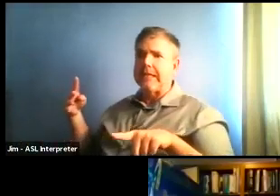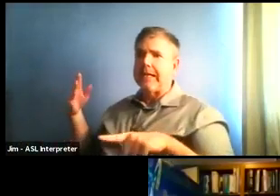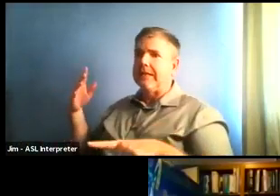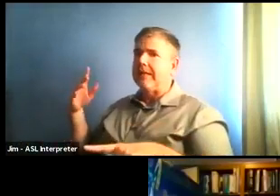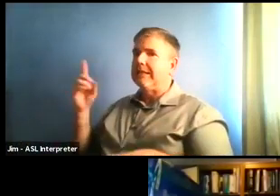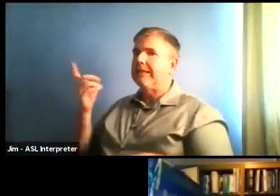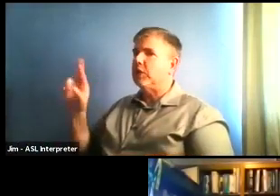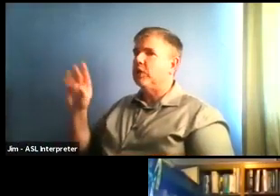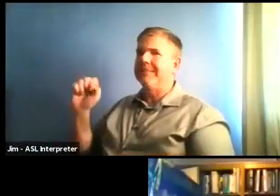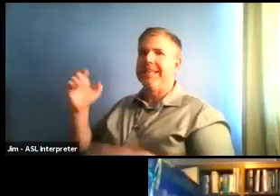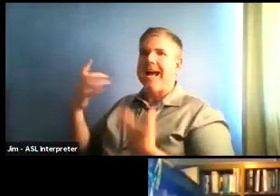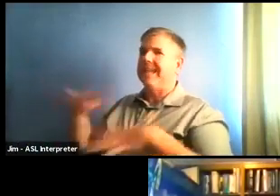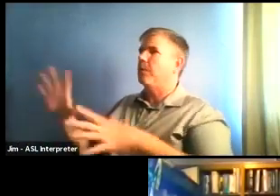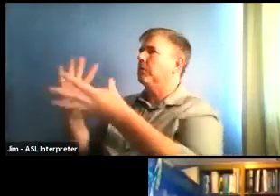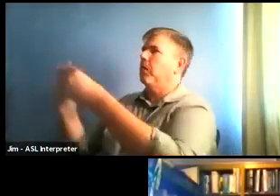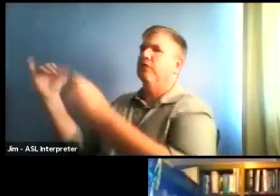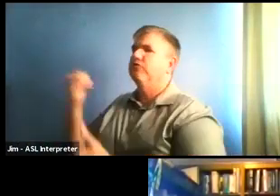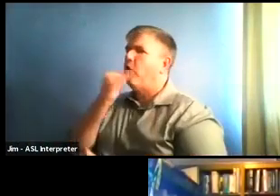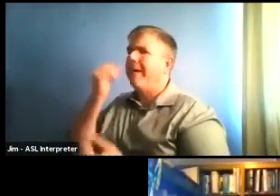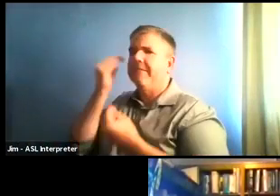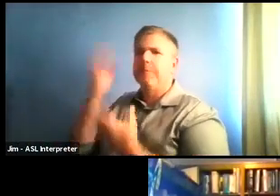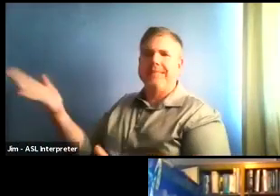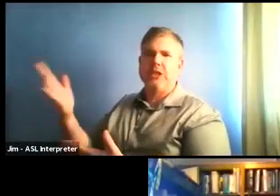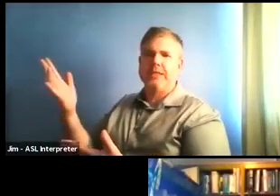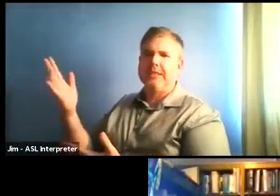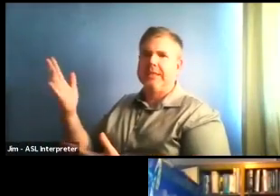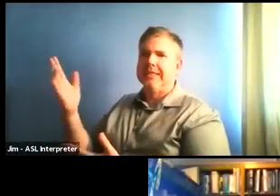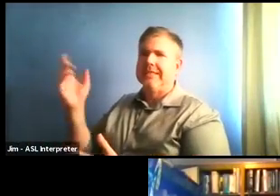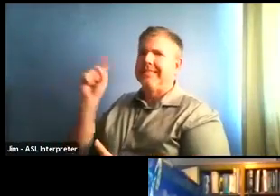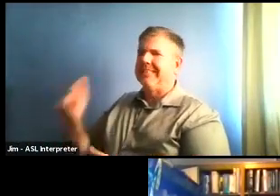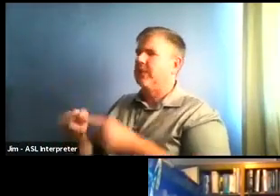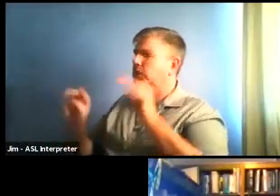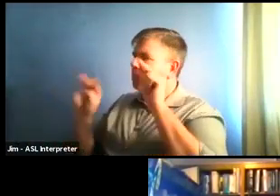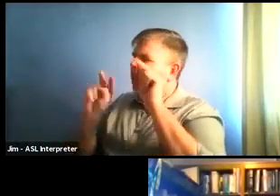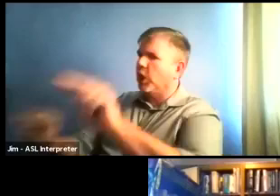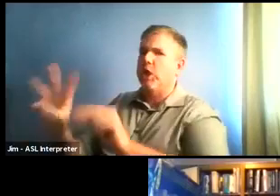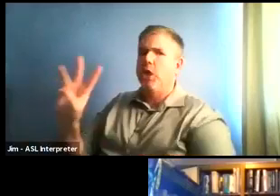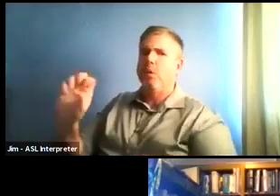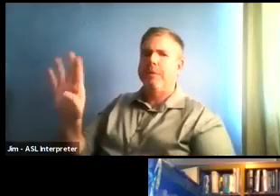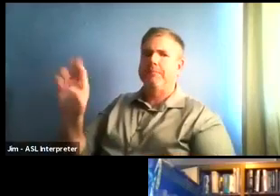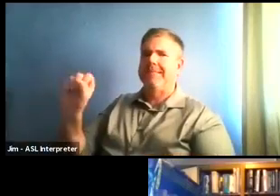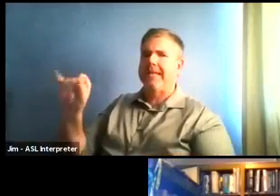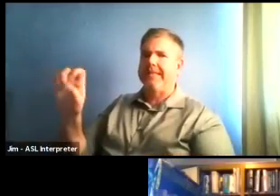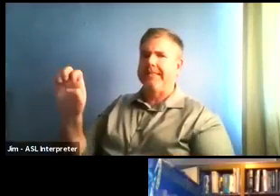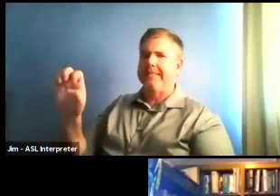need to look in the state website and see exactly where higher education comes in.